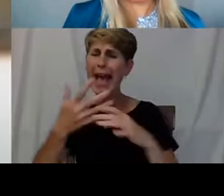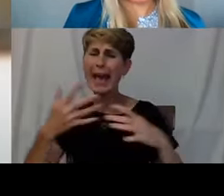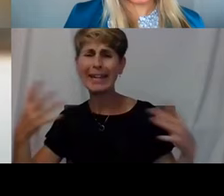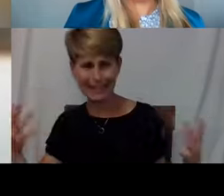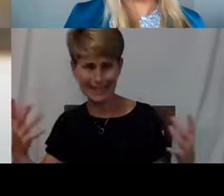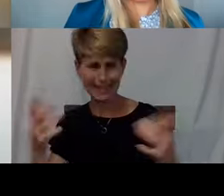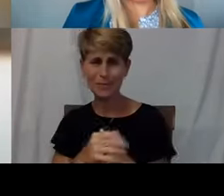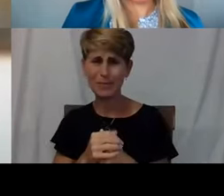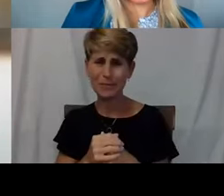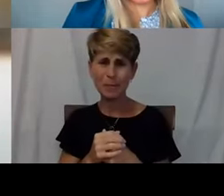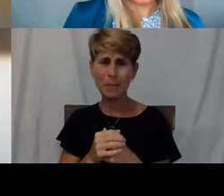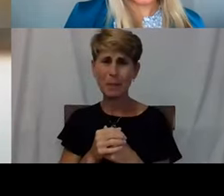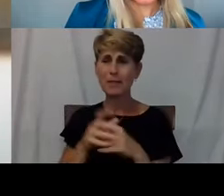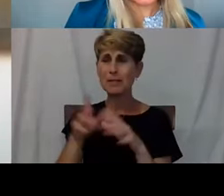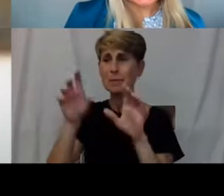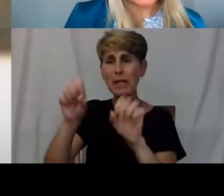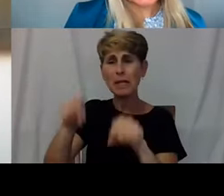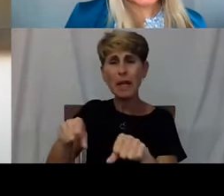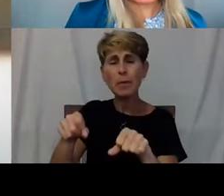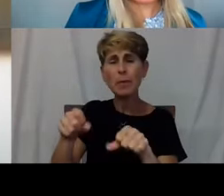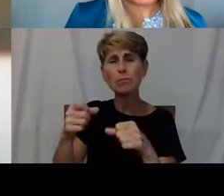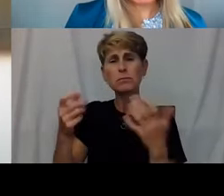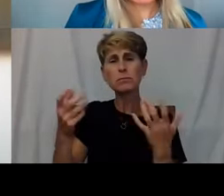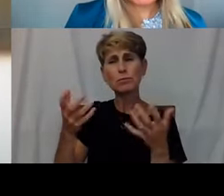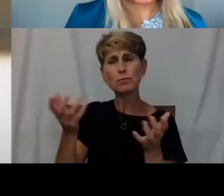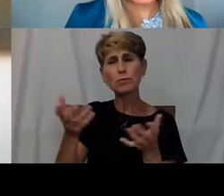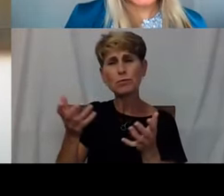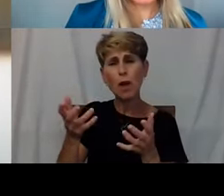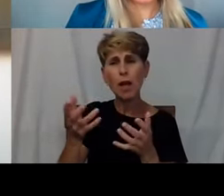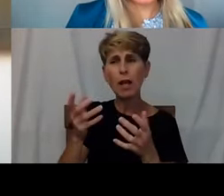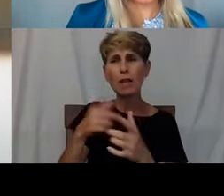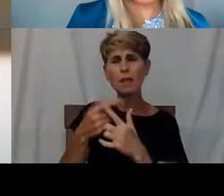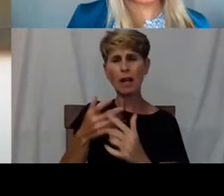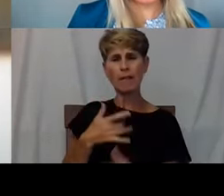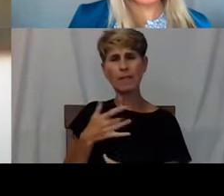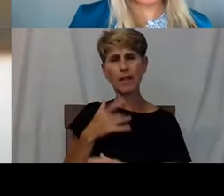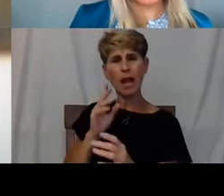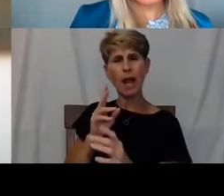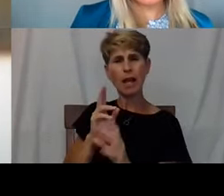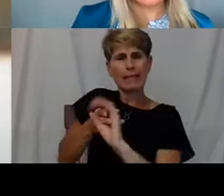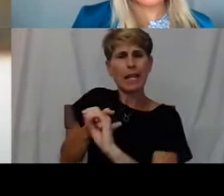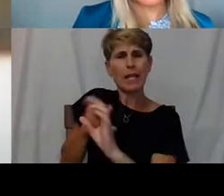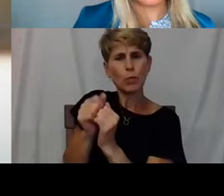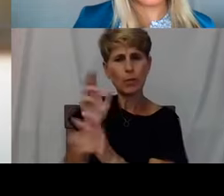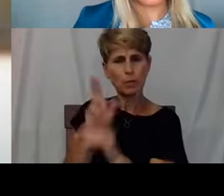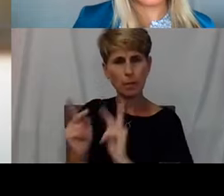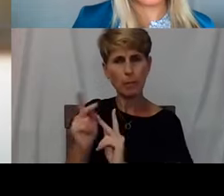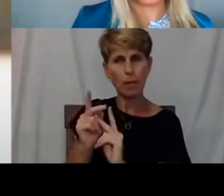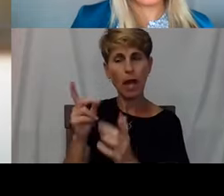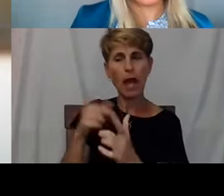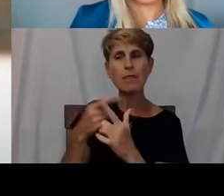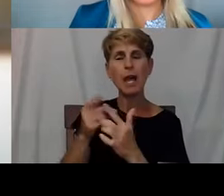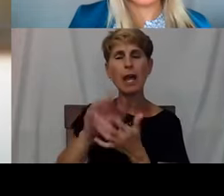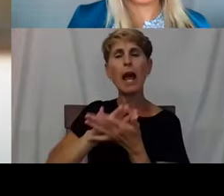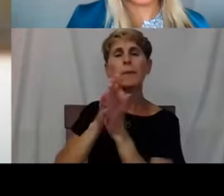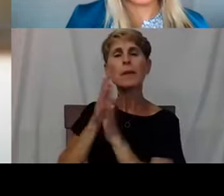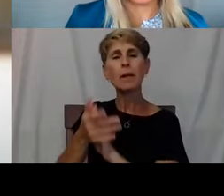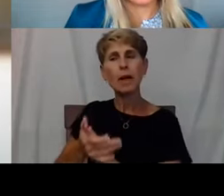And so being able to do that allows me to be able to engage with people. And then I learned everything else through trainings and so forth and so on.